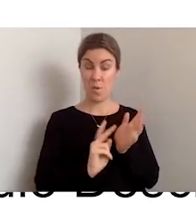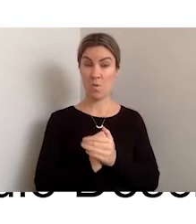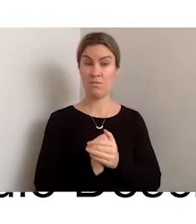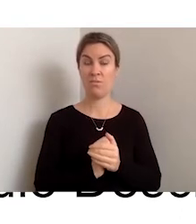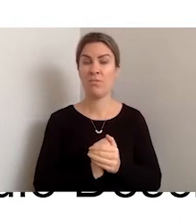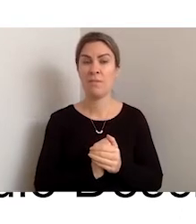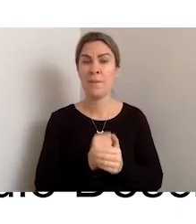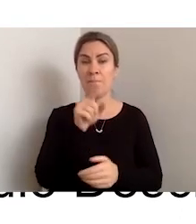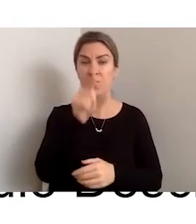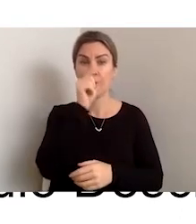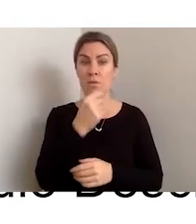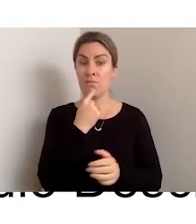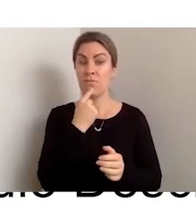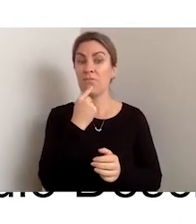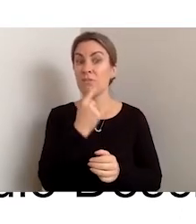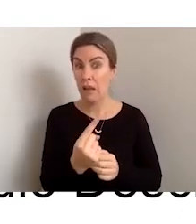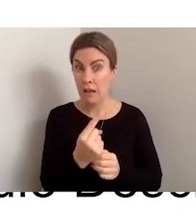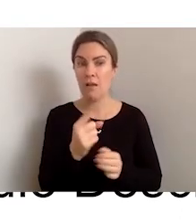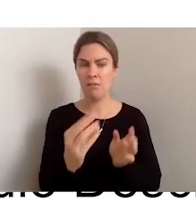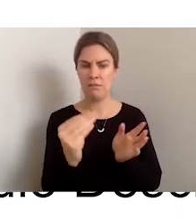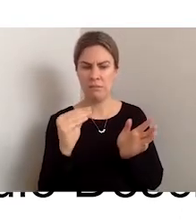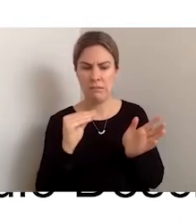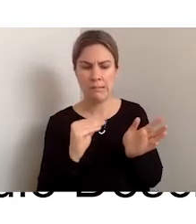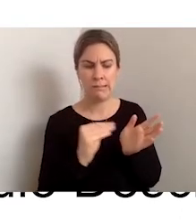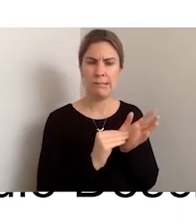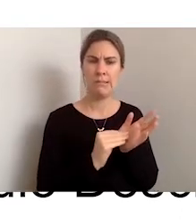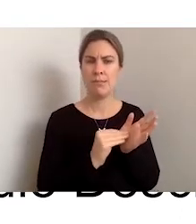it will make it up and itsert it for you. But what they do is they